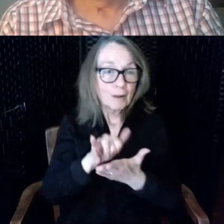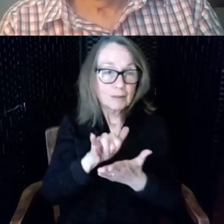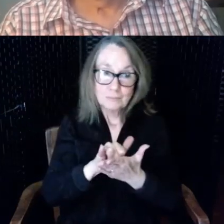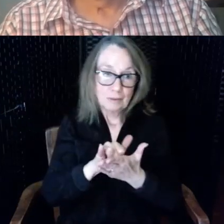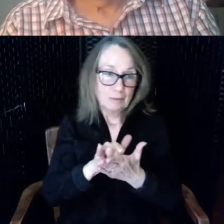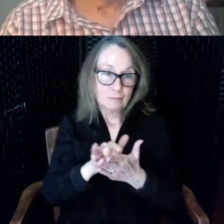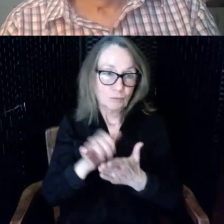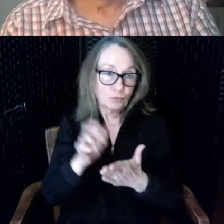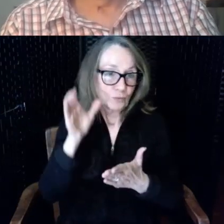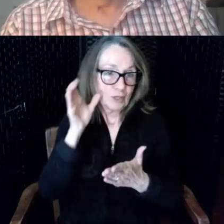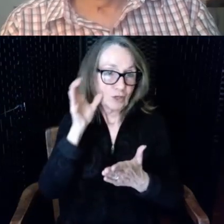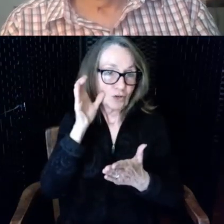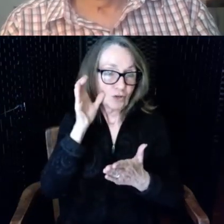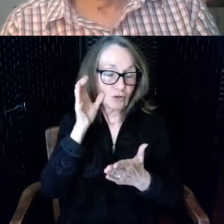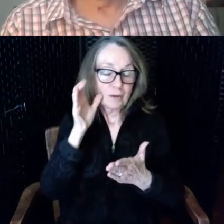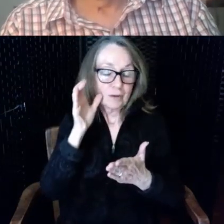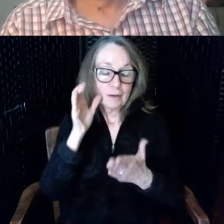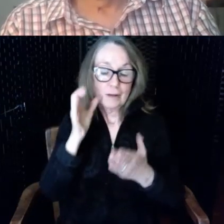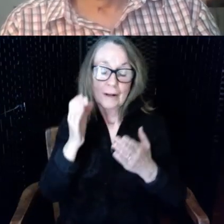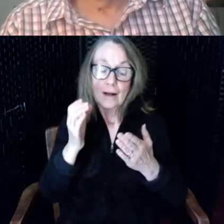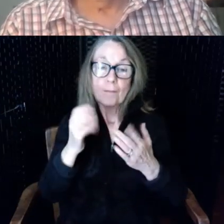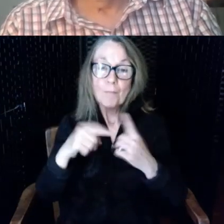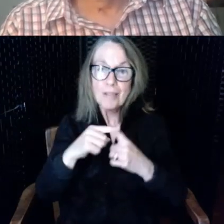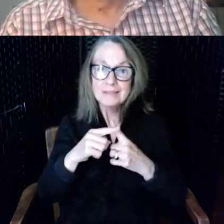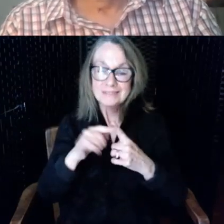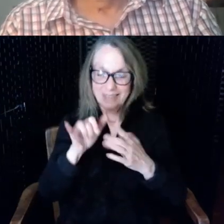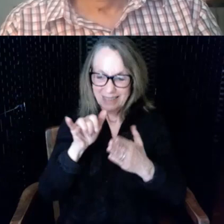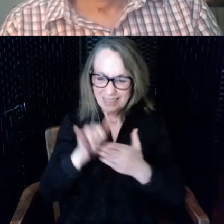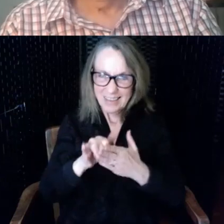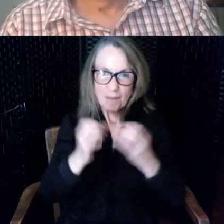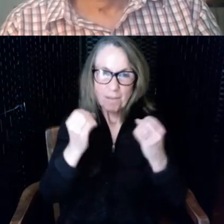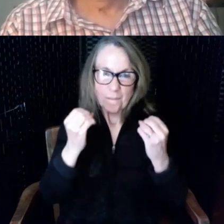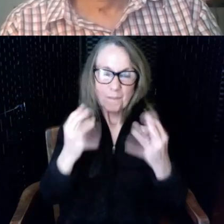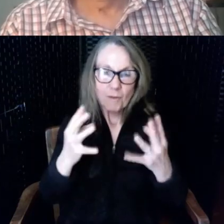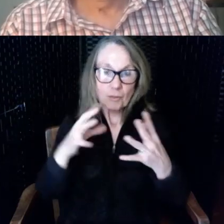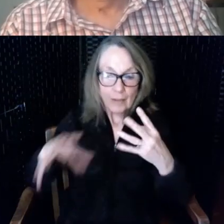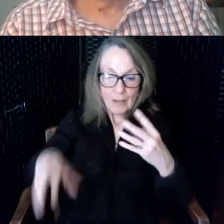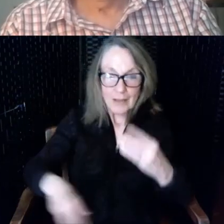multiple additional sounds of exactly the same sound but from different places